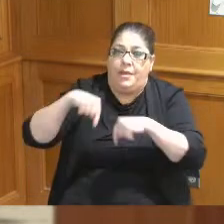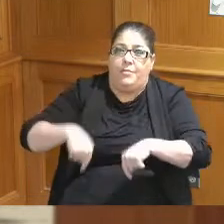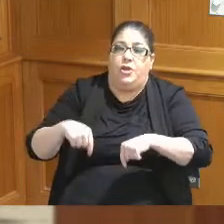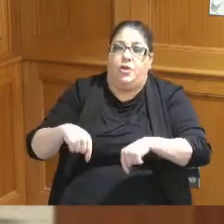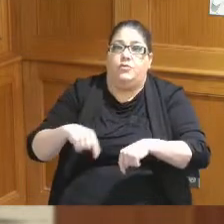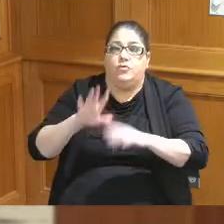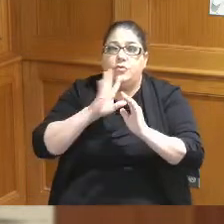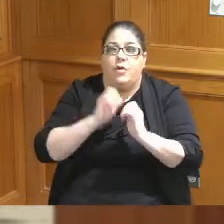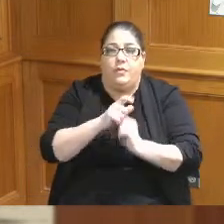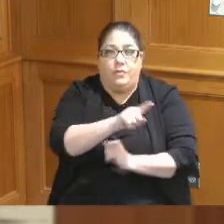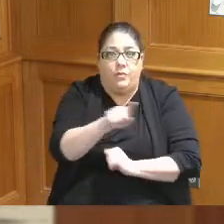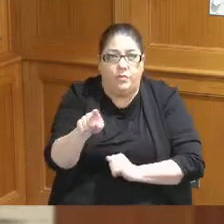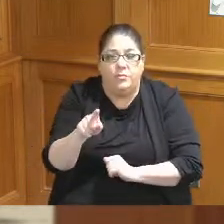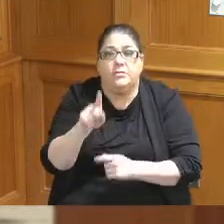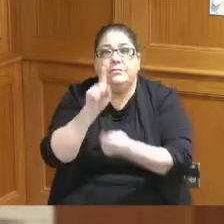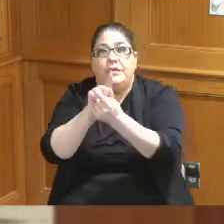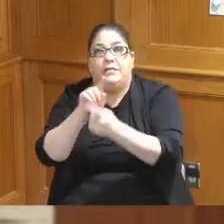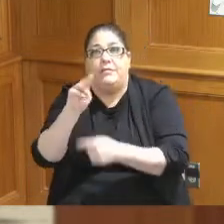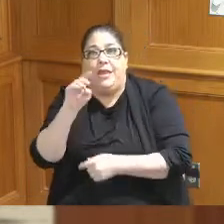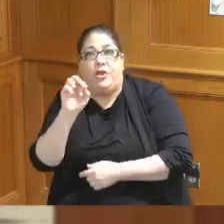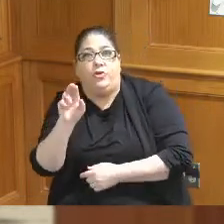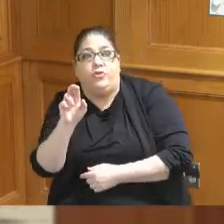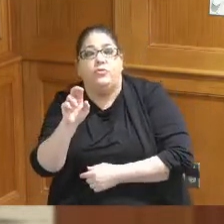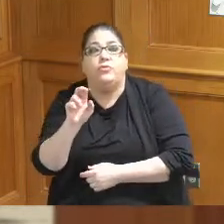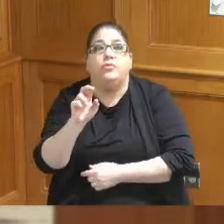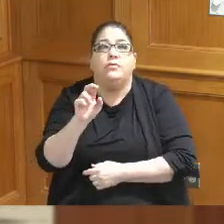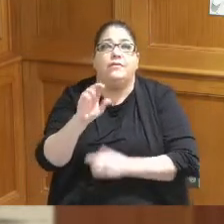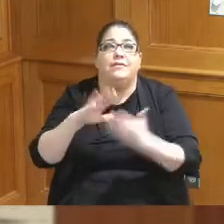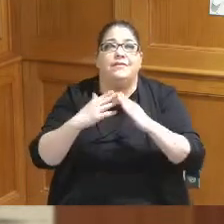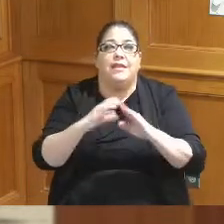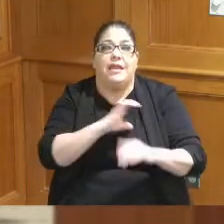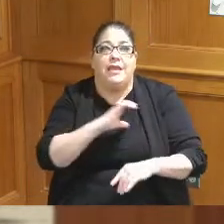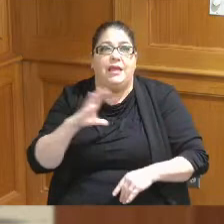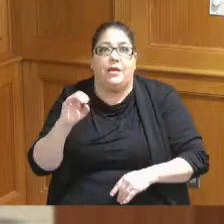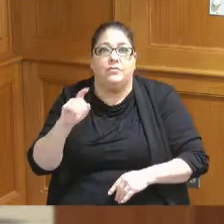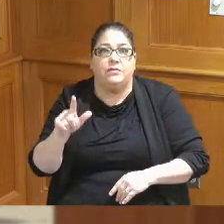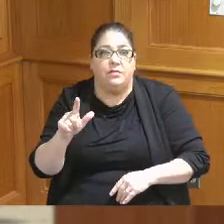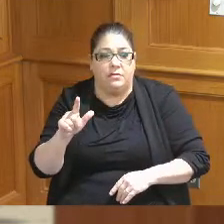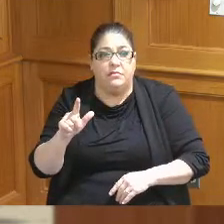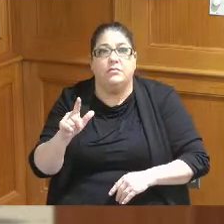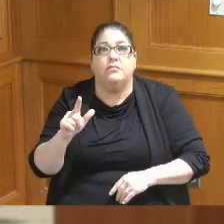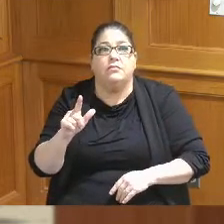meet with you and to meet with the Mayor and this and the city council and they are very willing and